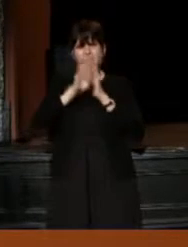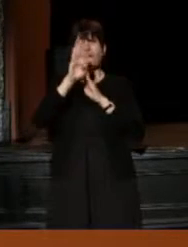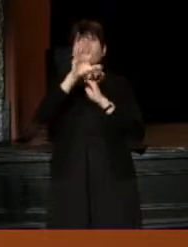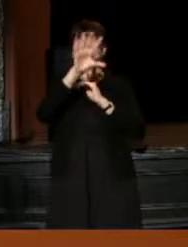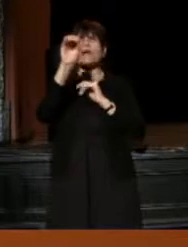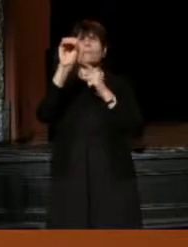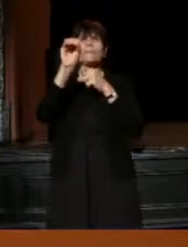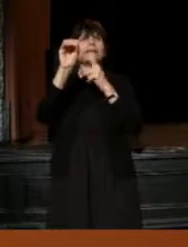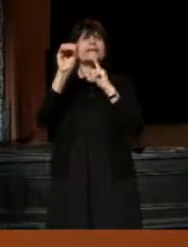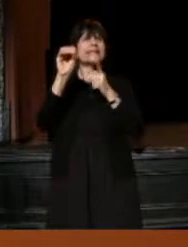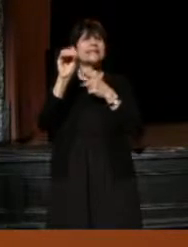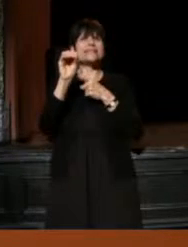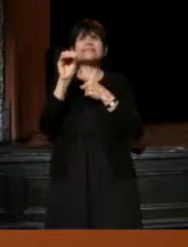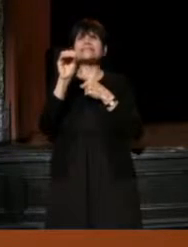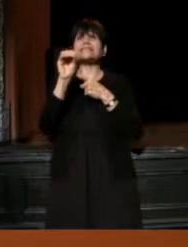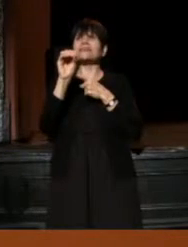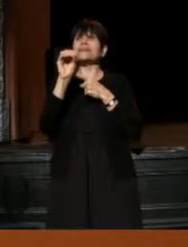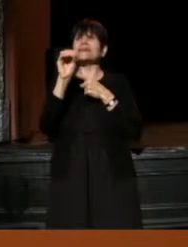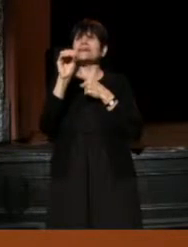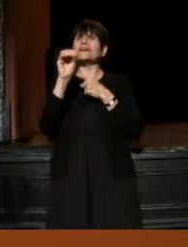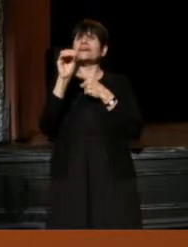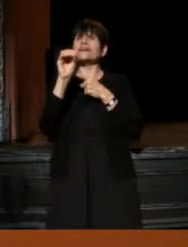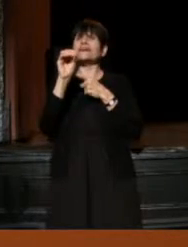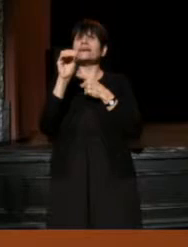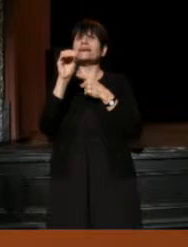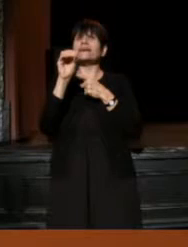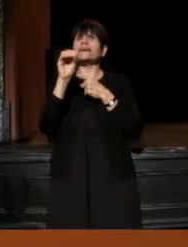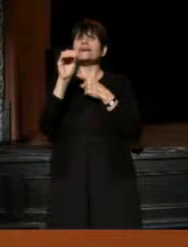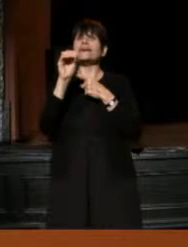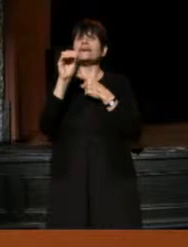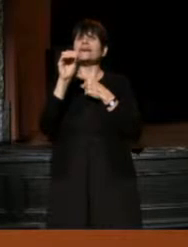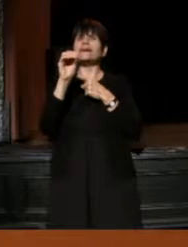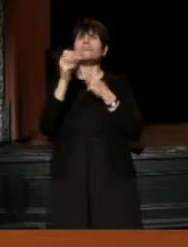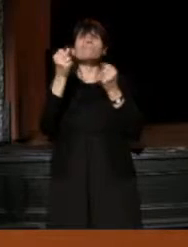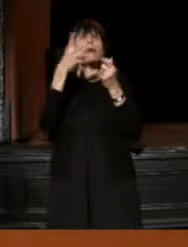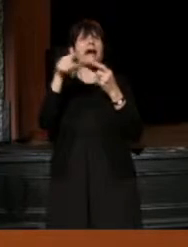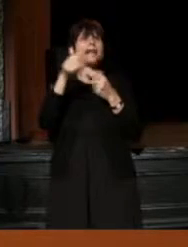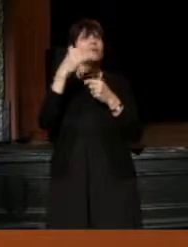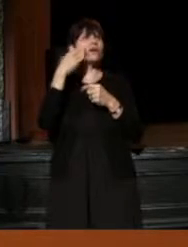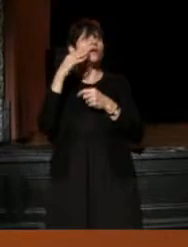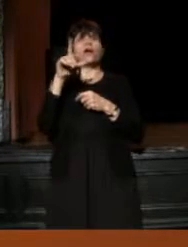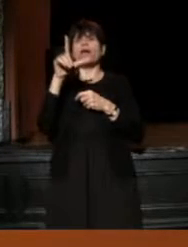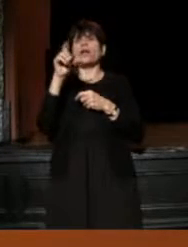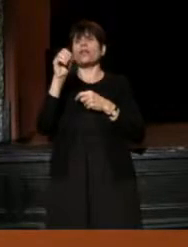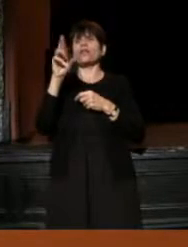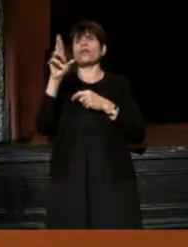The term, the acronym that a lot of us are familiar with was LORT, L-O-R-T.